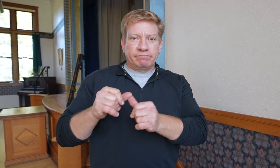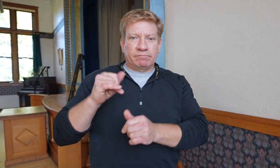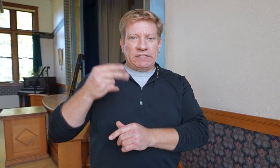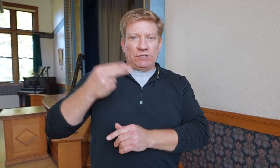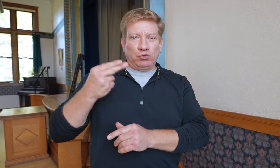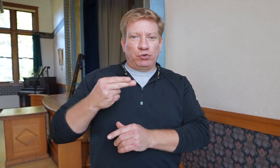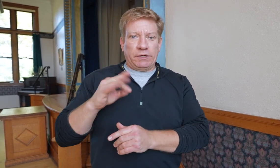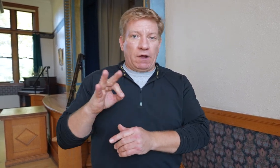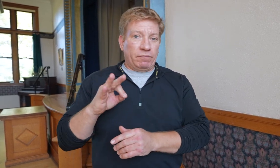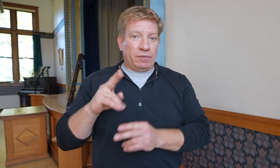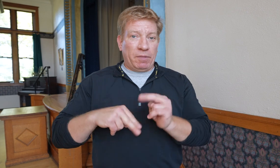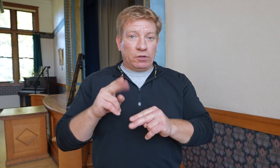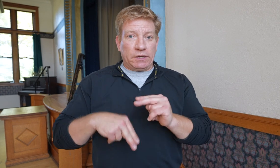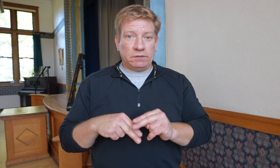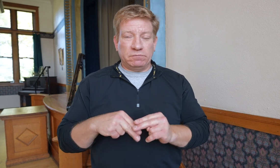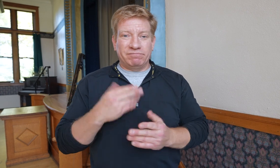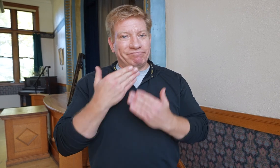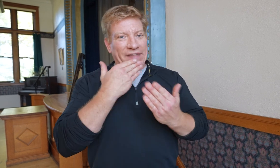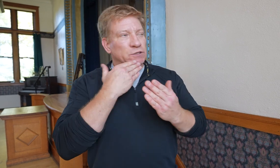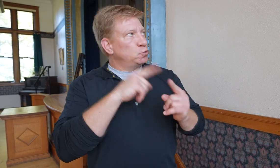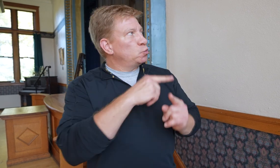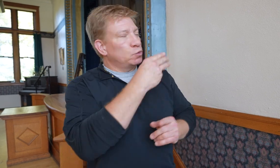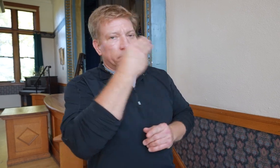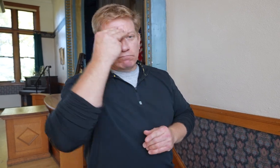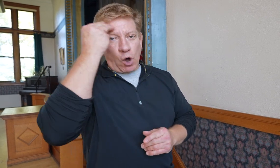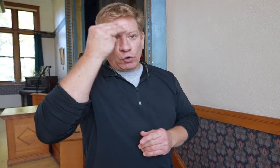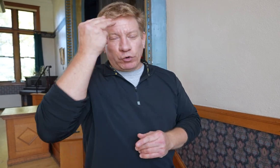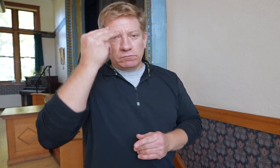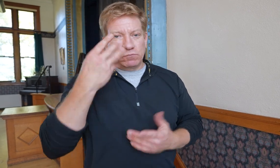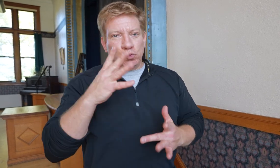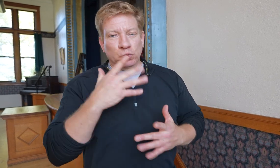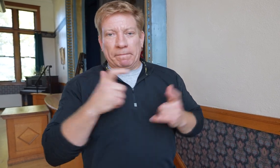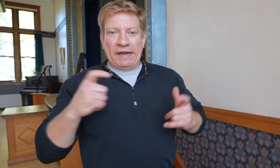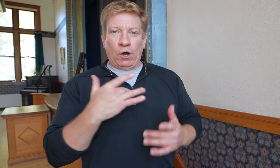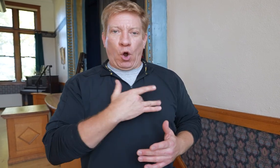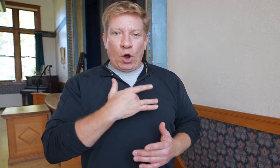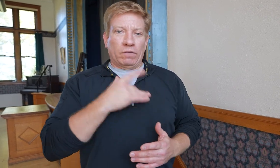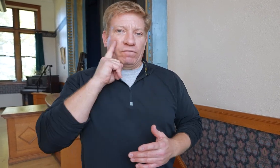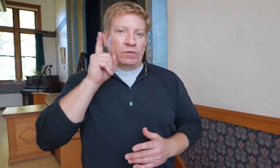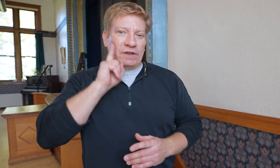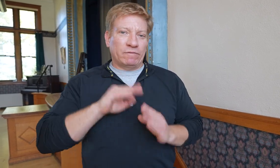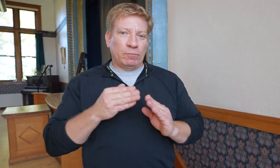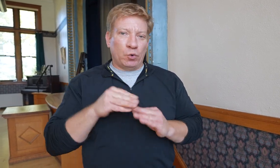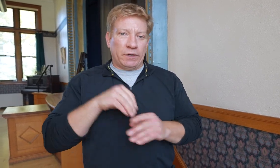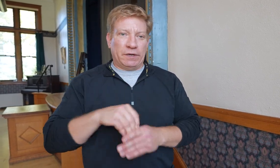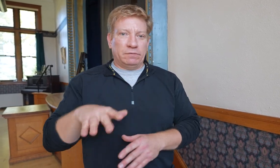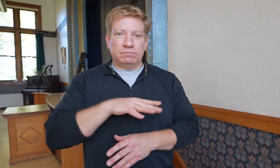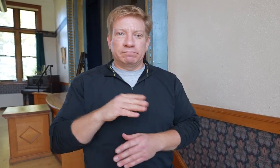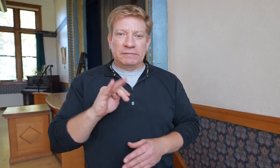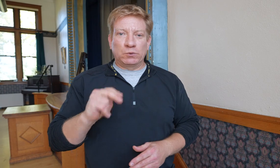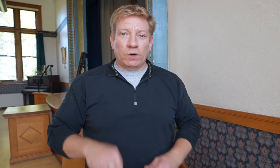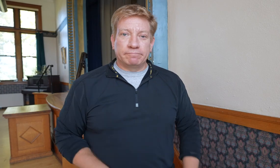the history of this building. Thanks for Margret who had a big heart for the Deaf community in Minnesota.